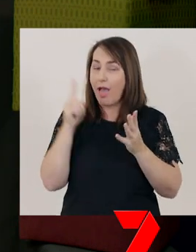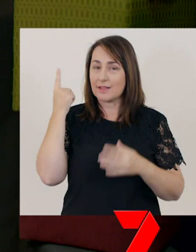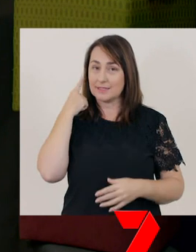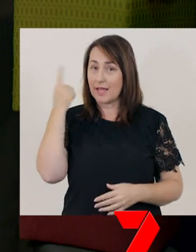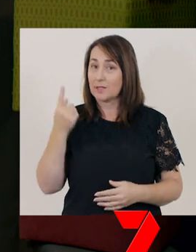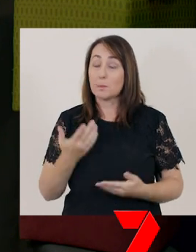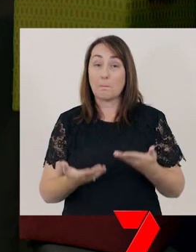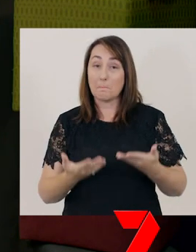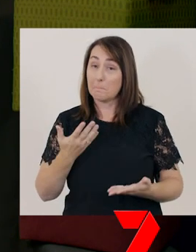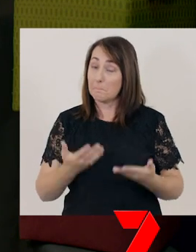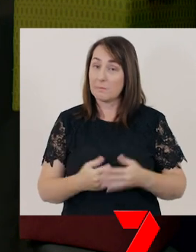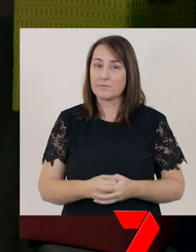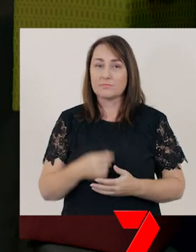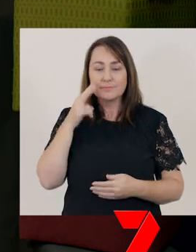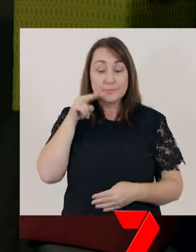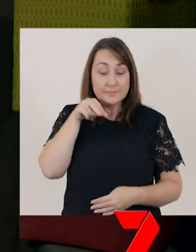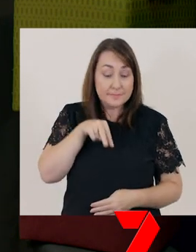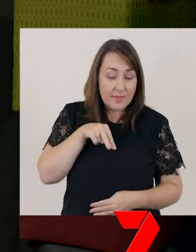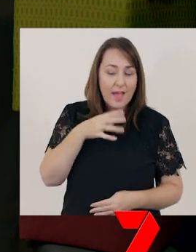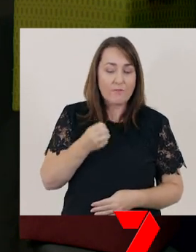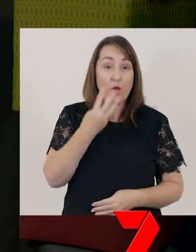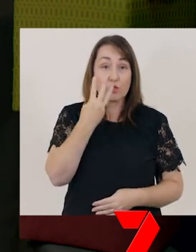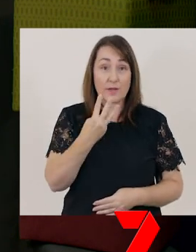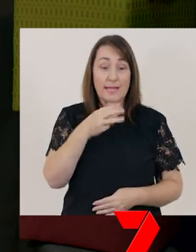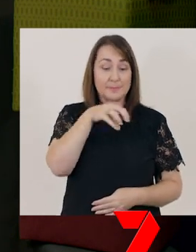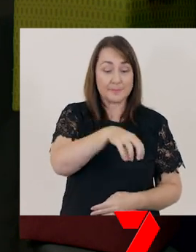There are three objects in this box.